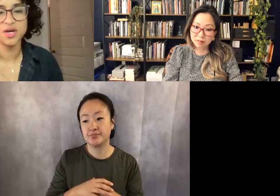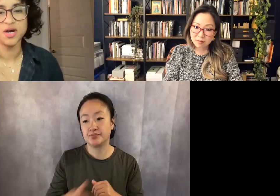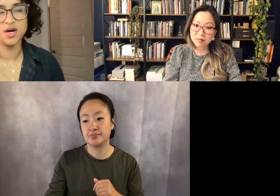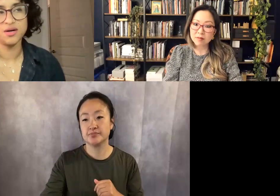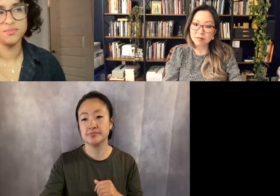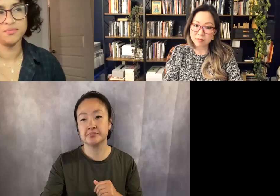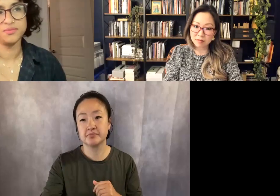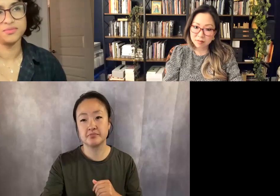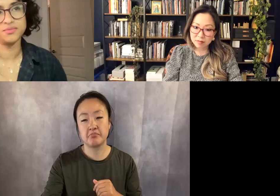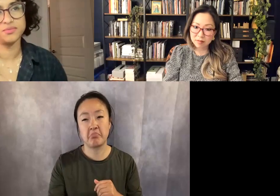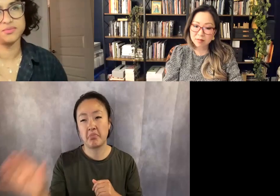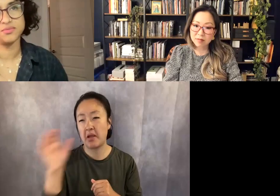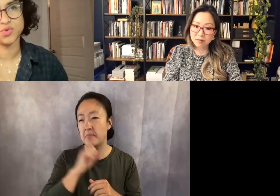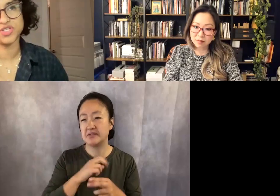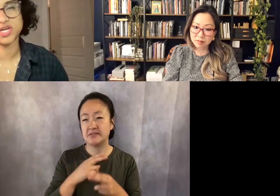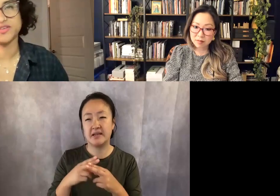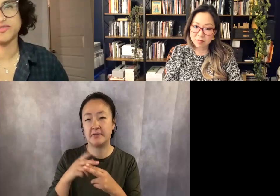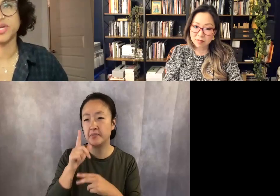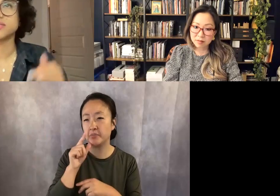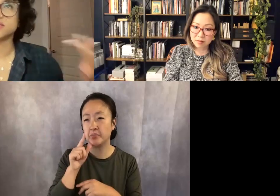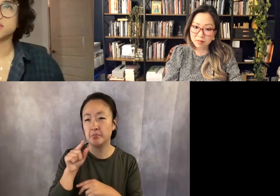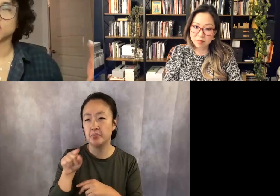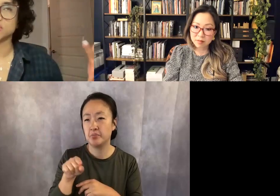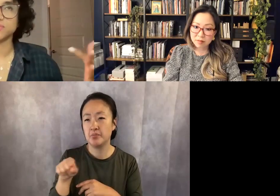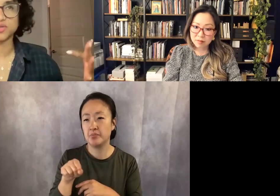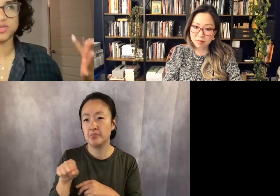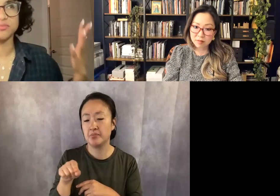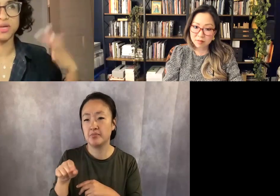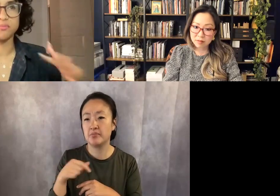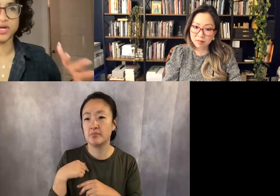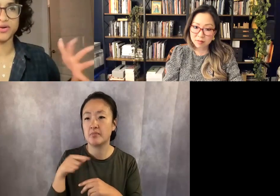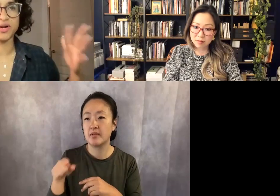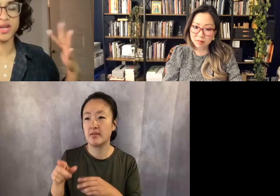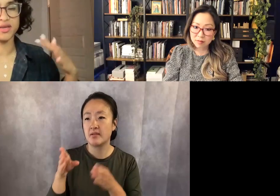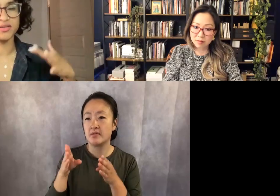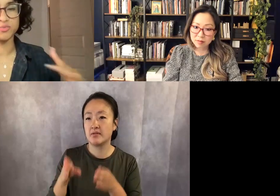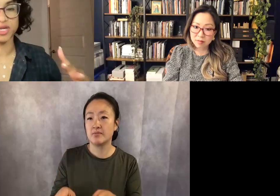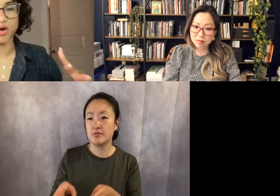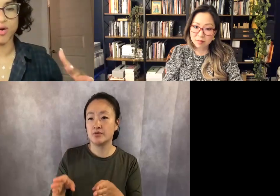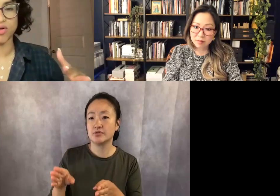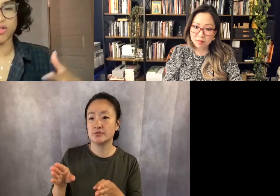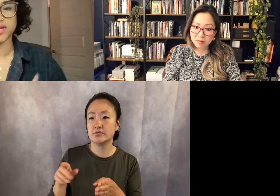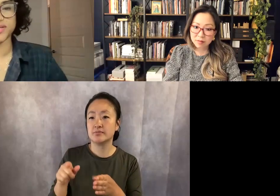Róisín, which kind of makes a distinction between being better and being whole